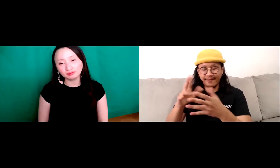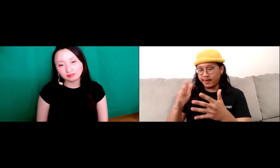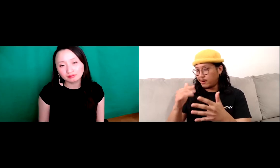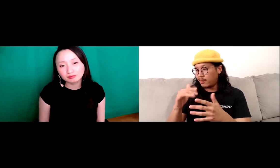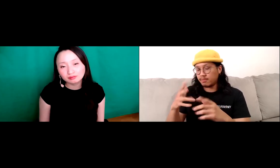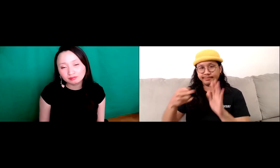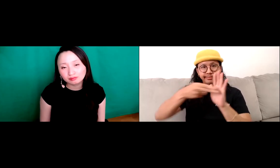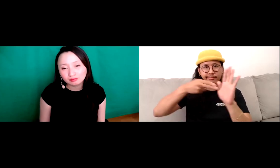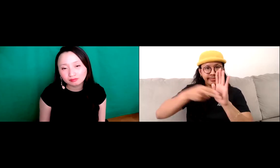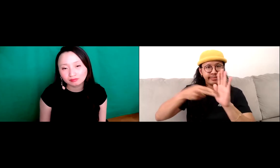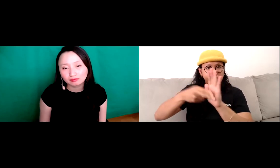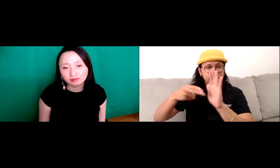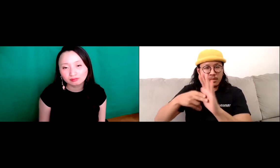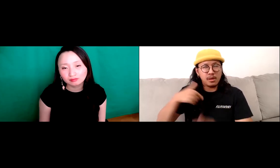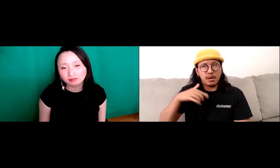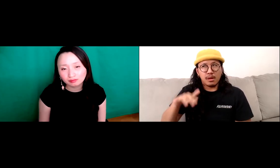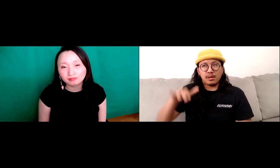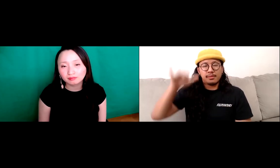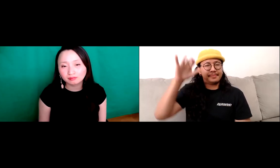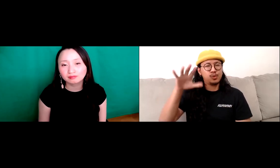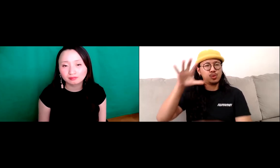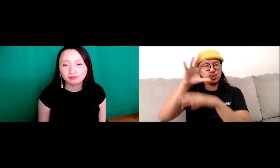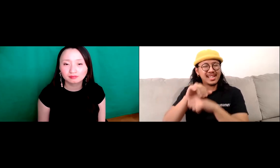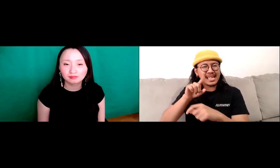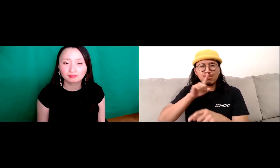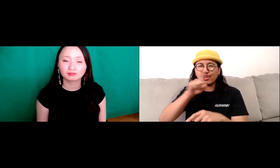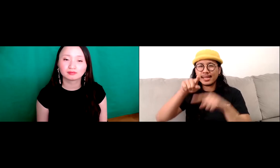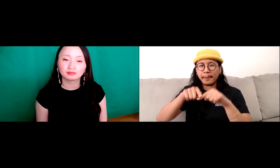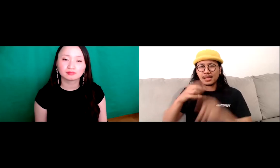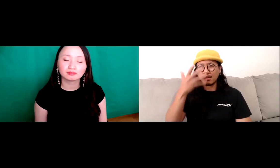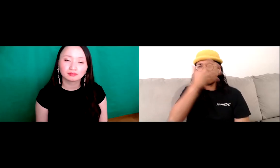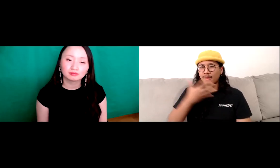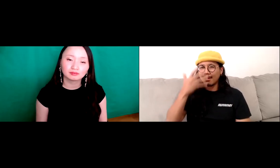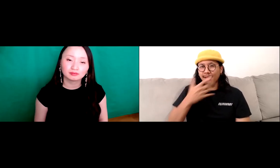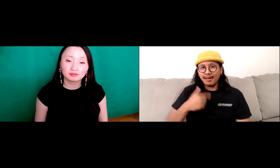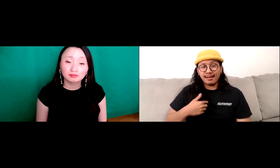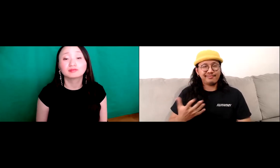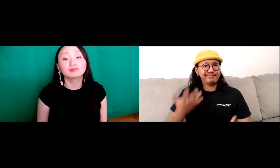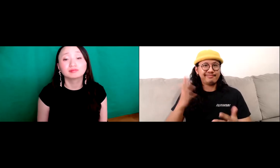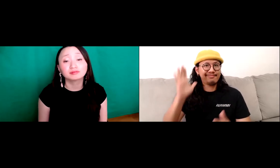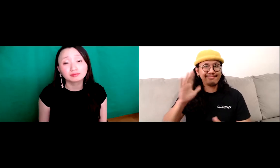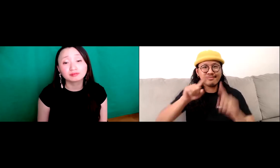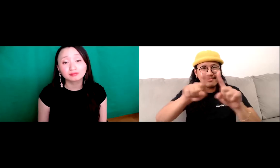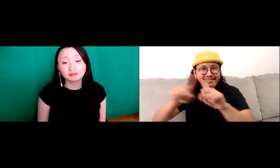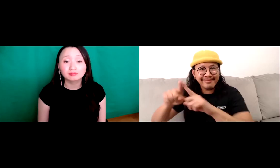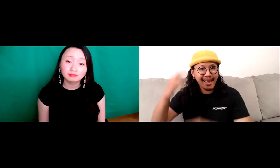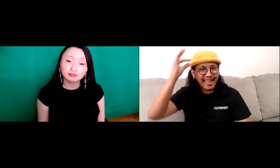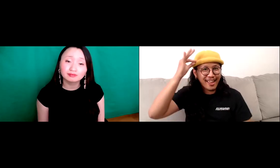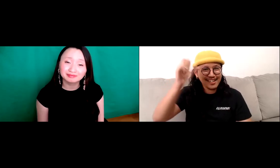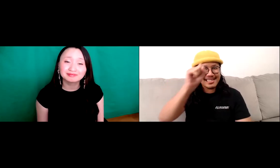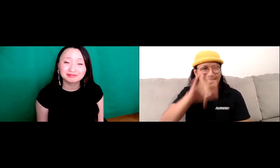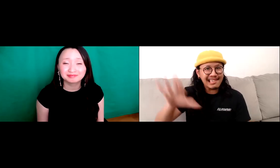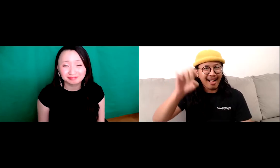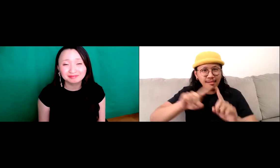Yeah we talking about stereotypes, and I think it really depends on what you look like.